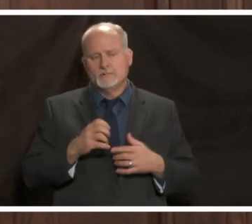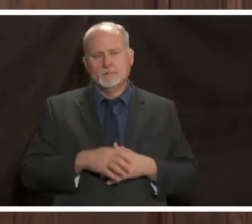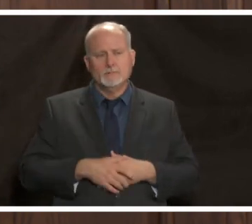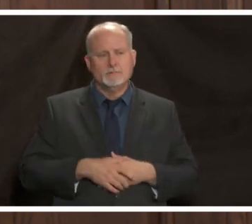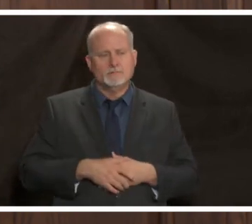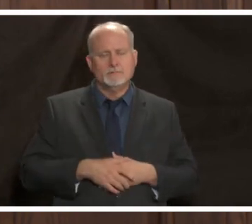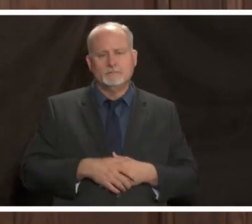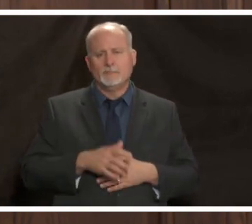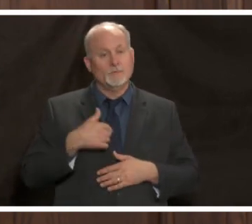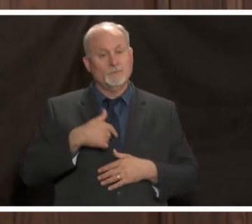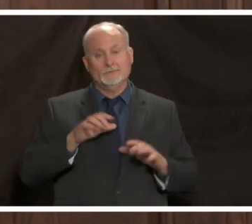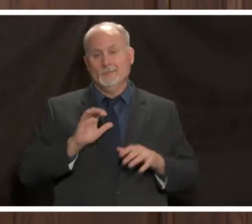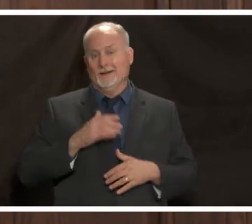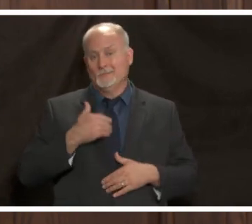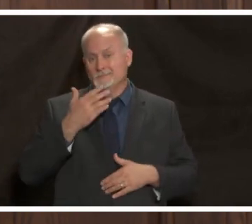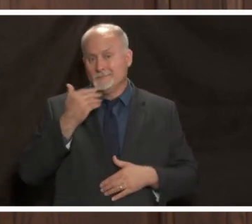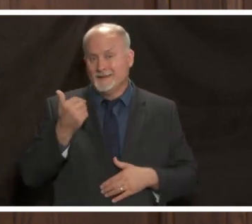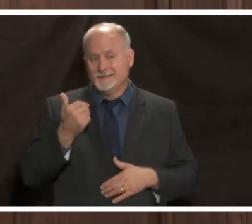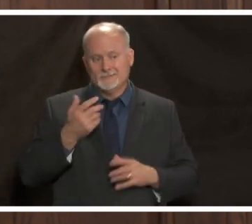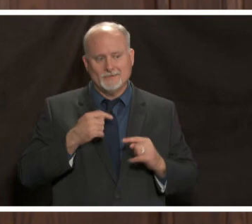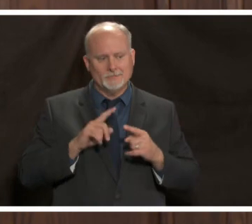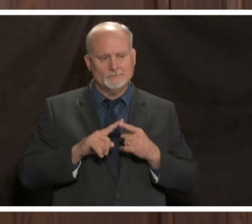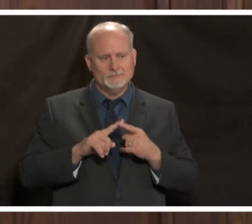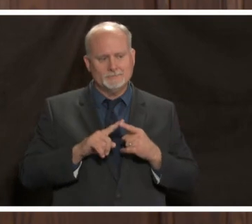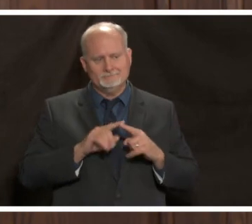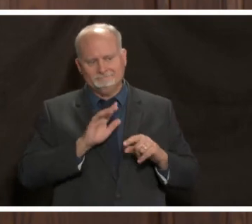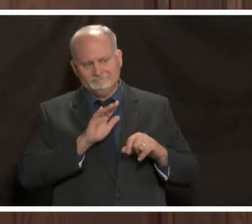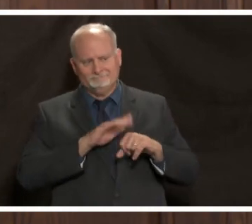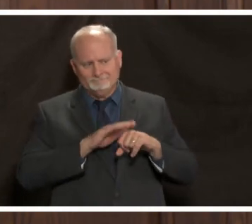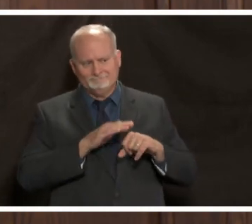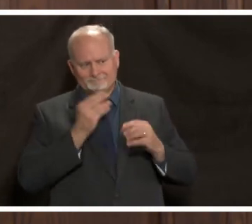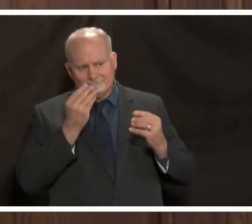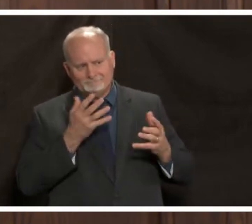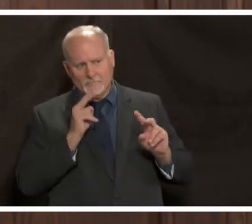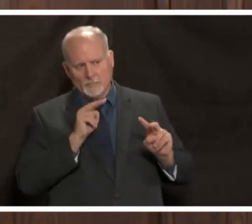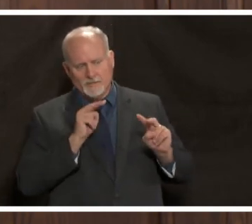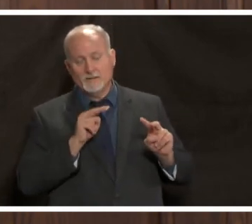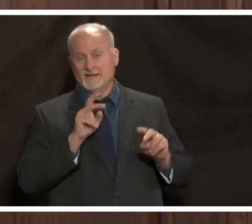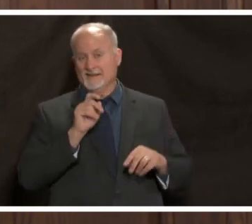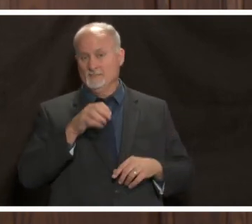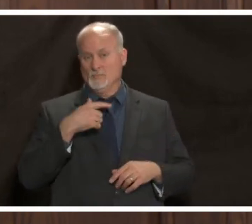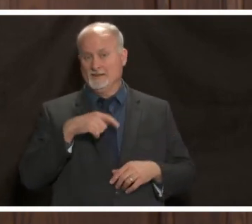we'll do the best we can to try to look out for those if we need to call law enforcement to help